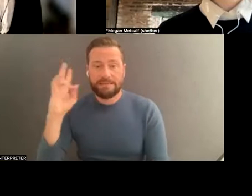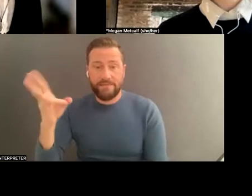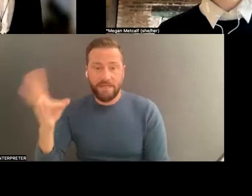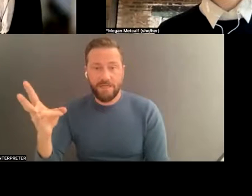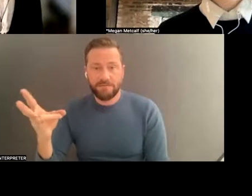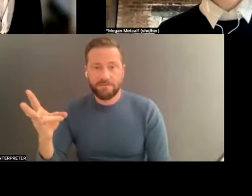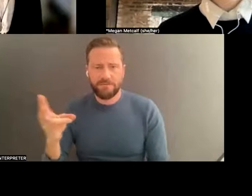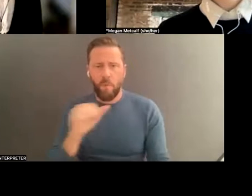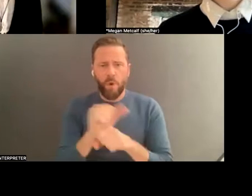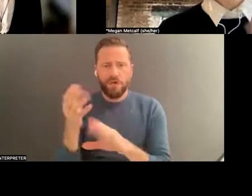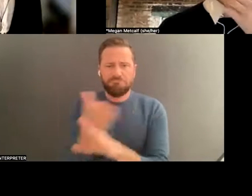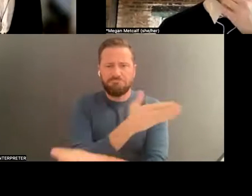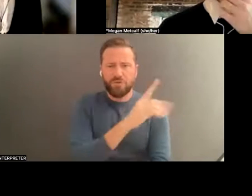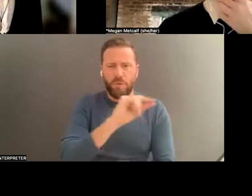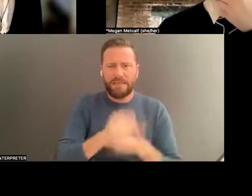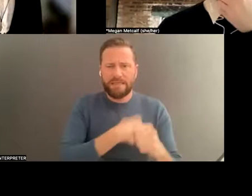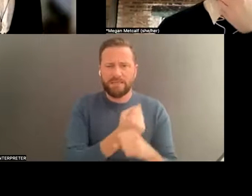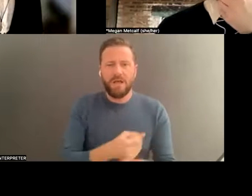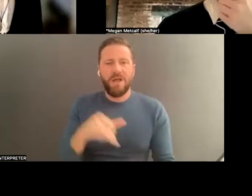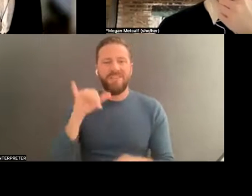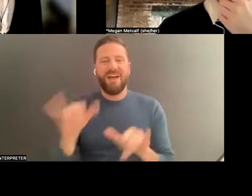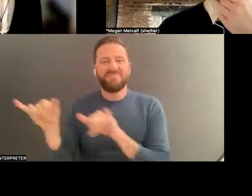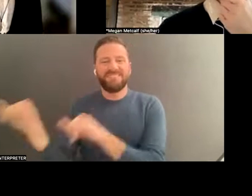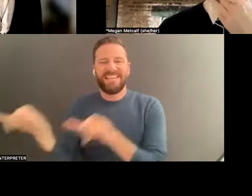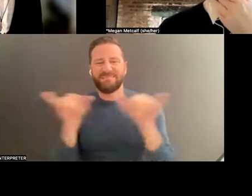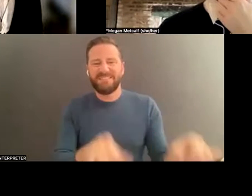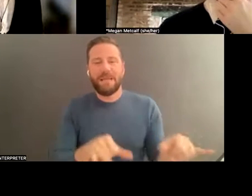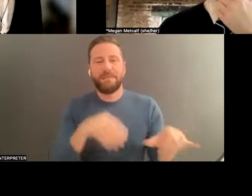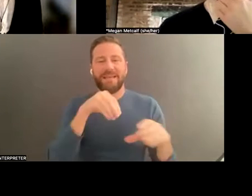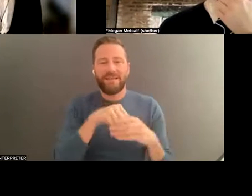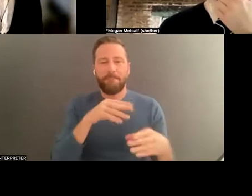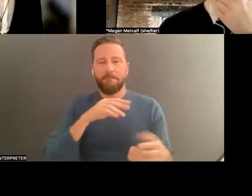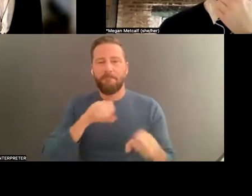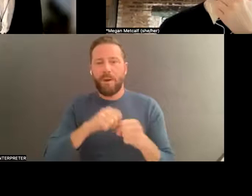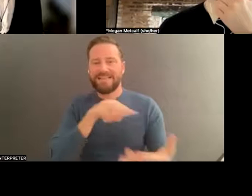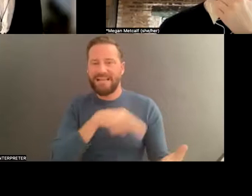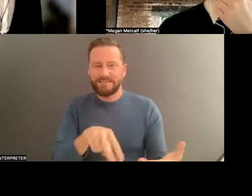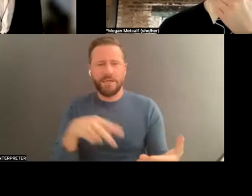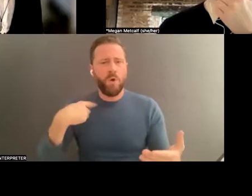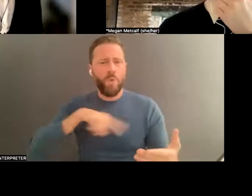whole field of breakdance. No matter what country you were in, we were all going through the same thing at the same time. Nobody holds